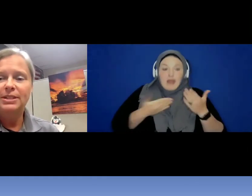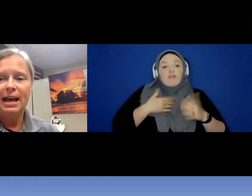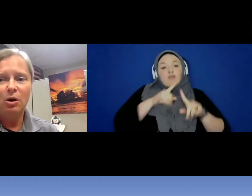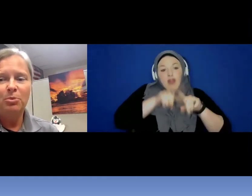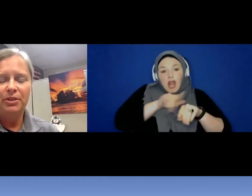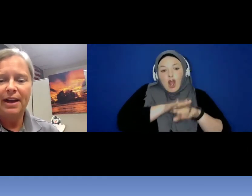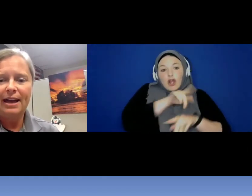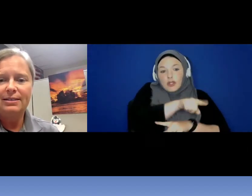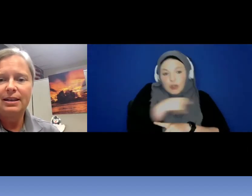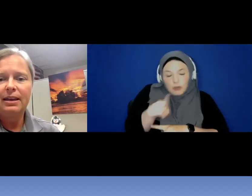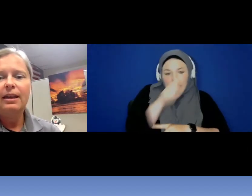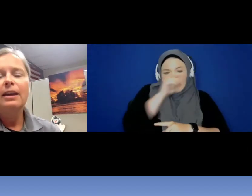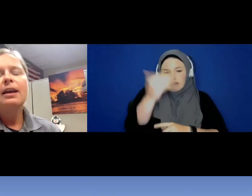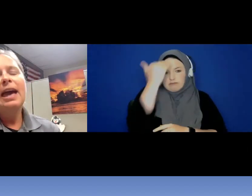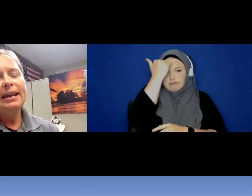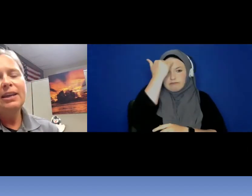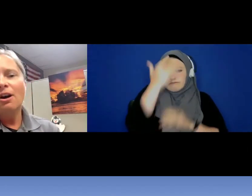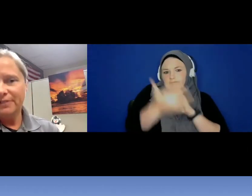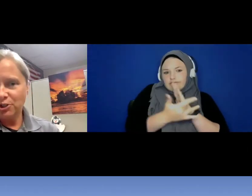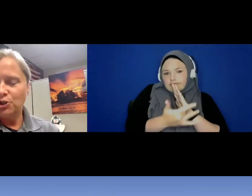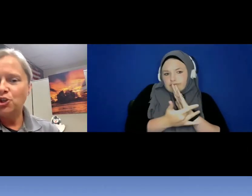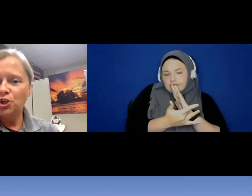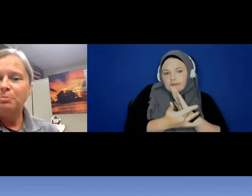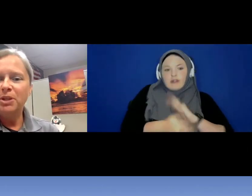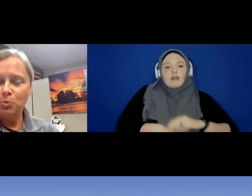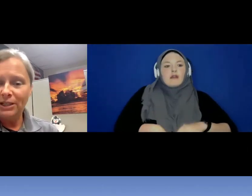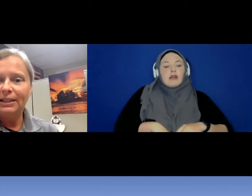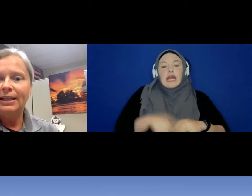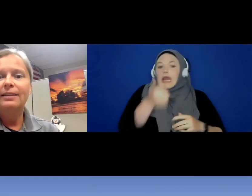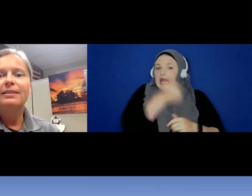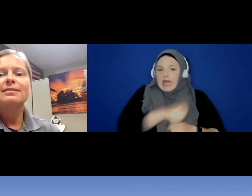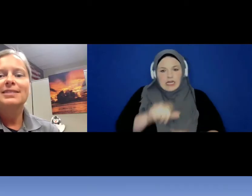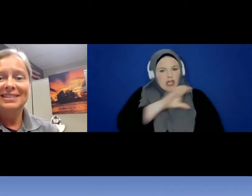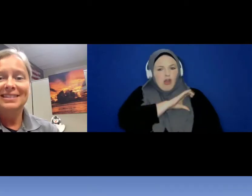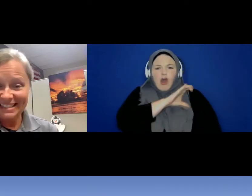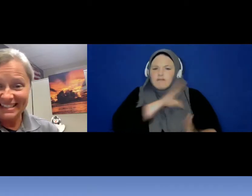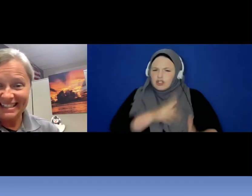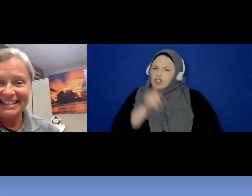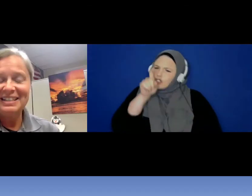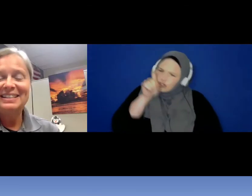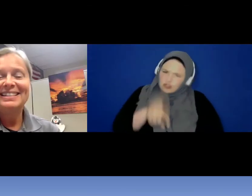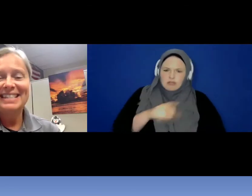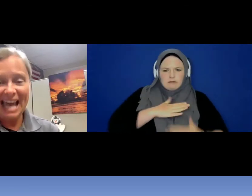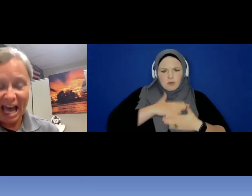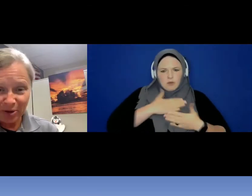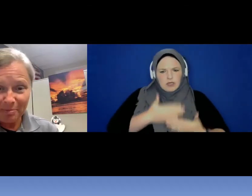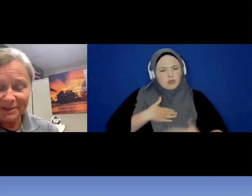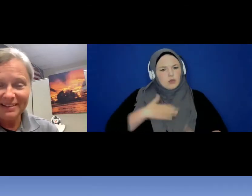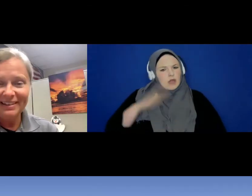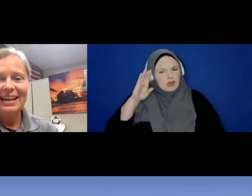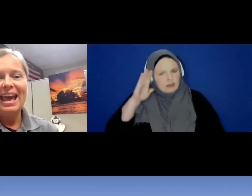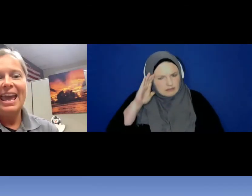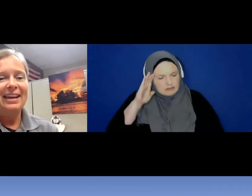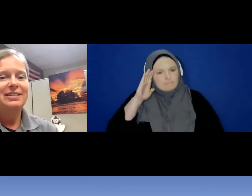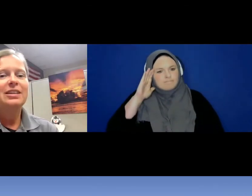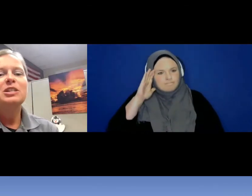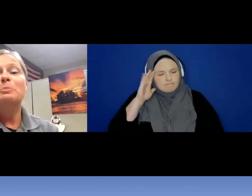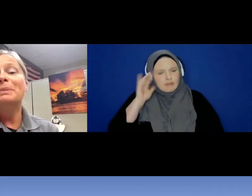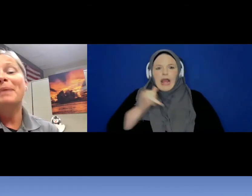to help with that. Any officer should be willing to listen, help , and to be